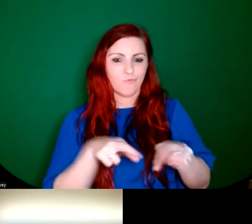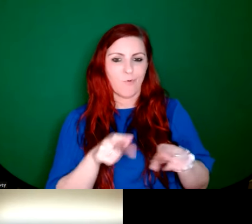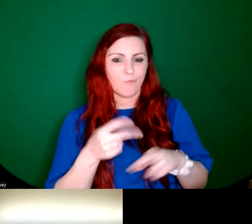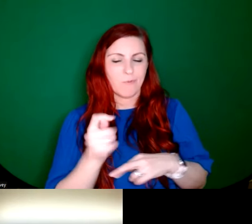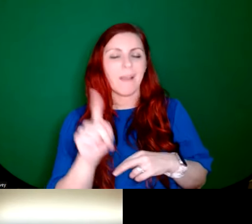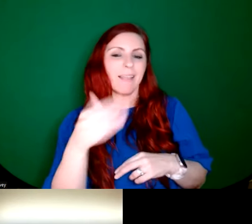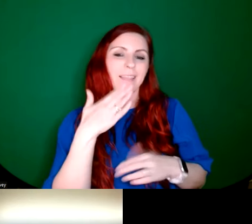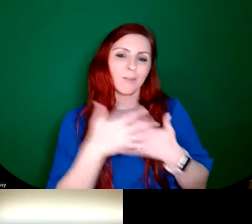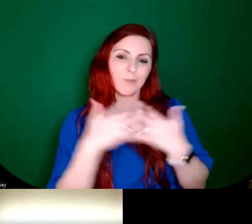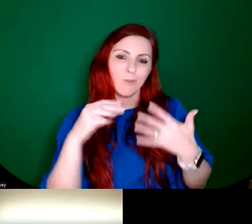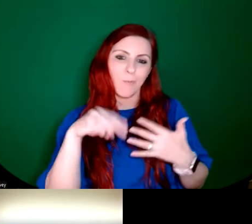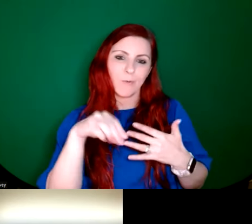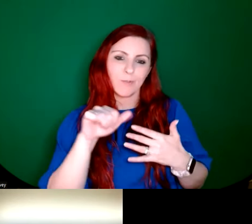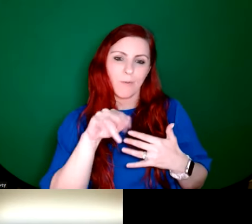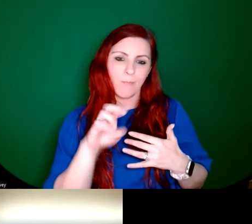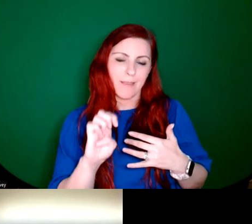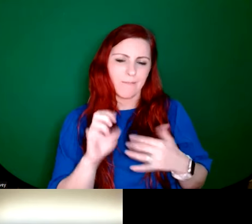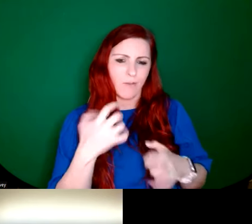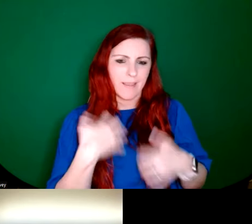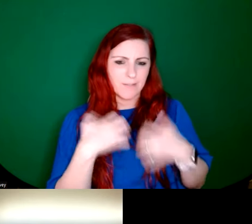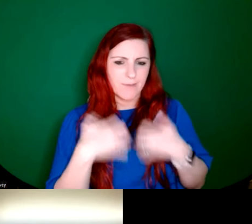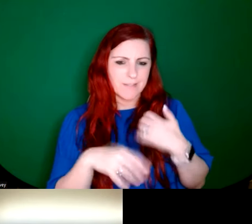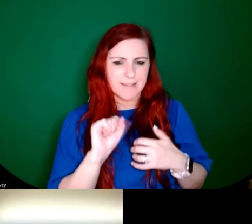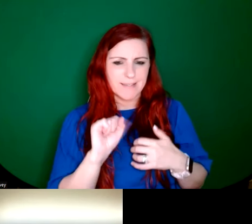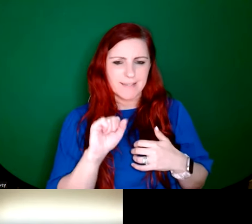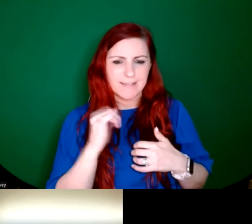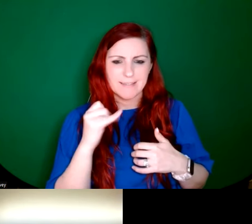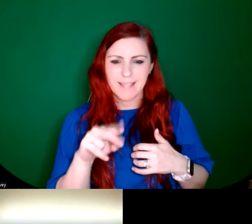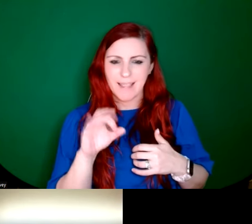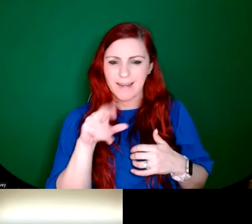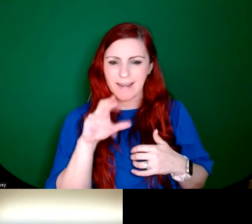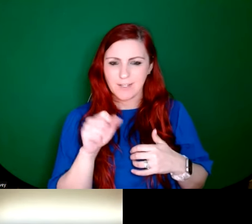really really interesting. And stained glass is such an incredible medium,